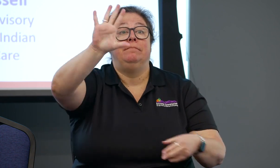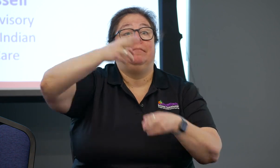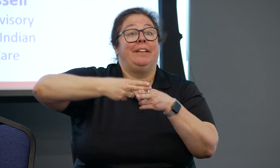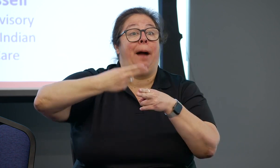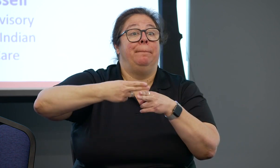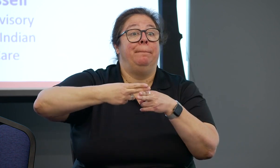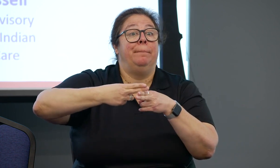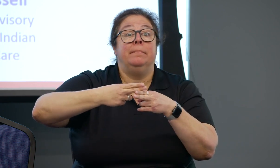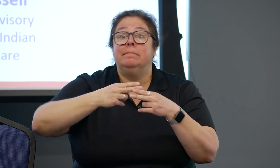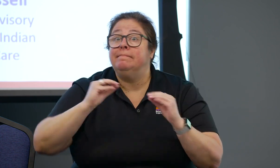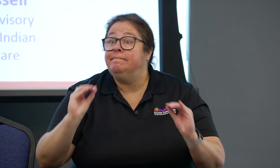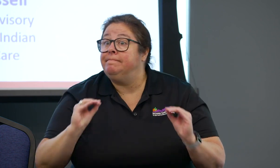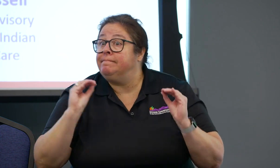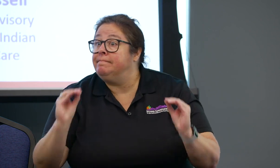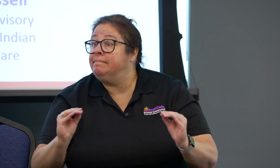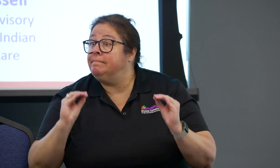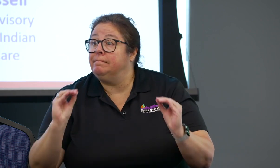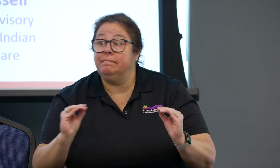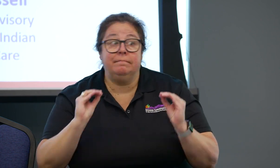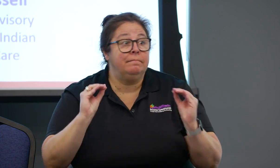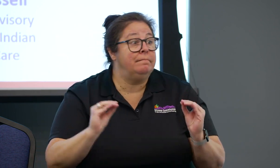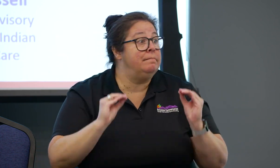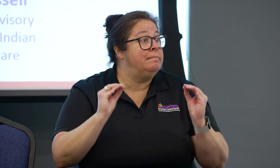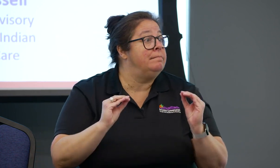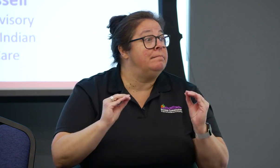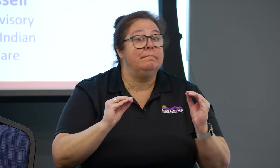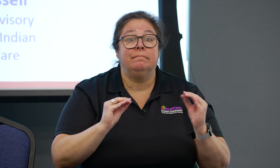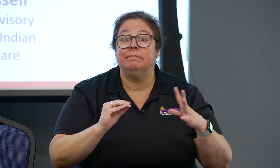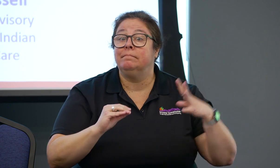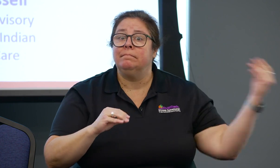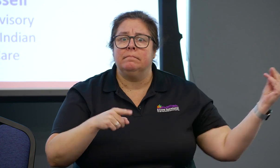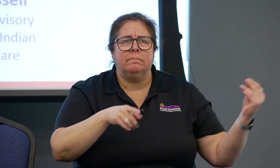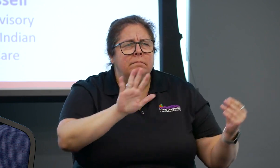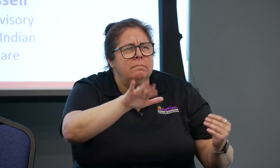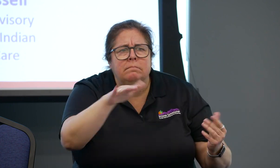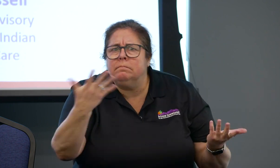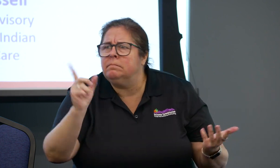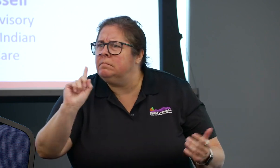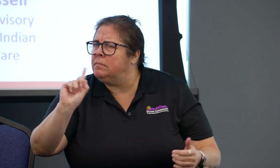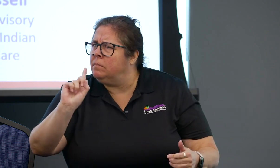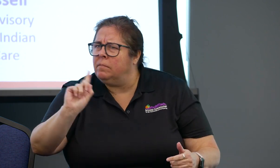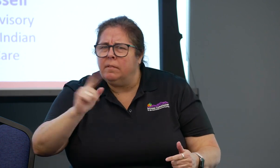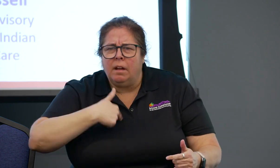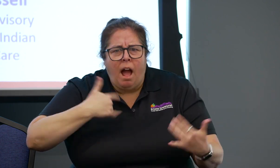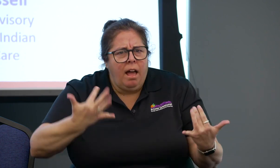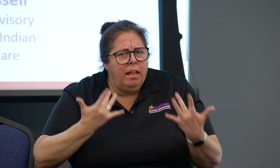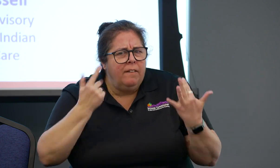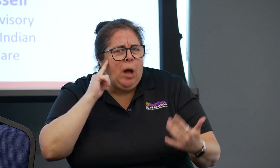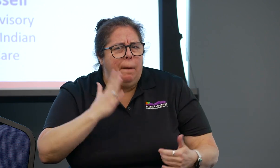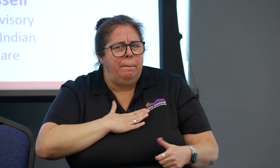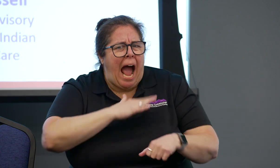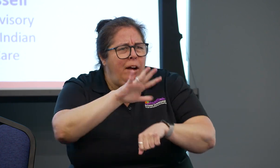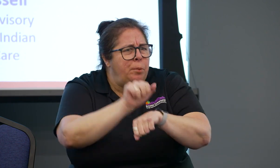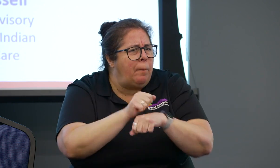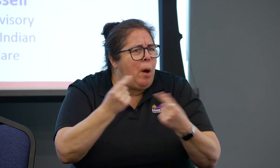Another issue is that many front desk reception areas